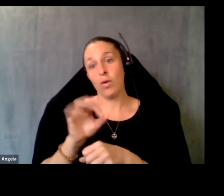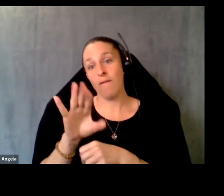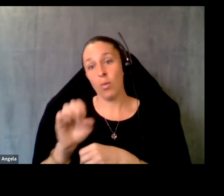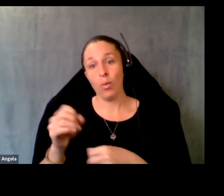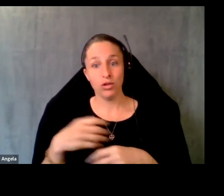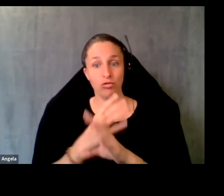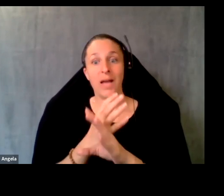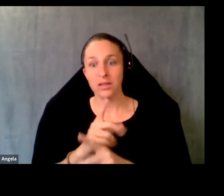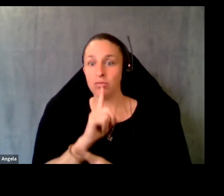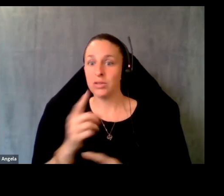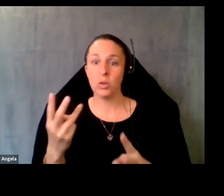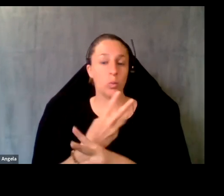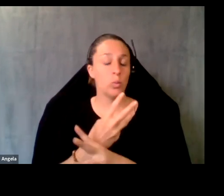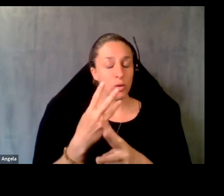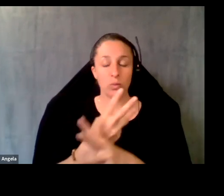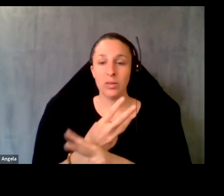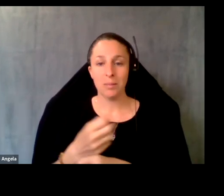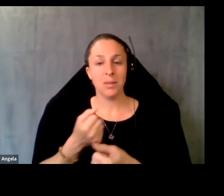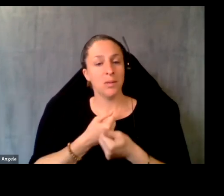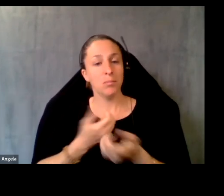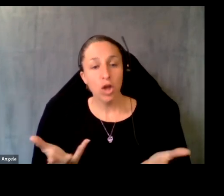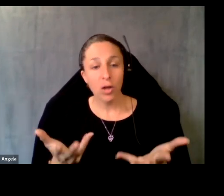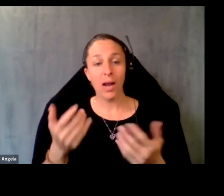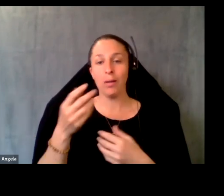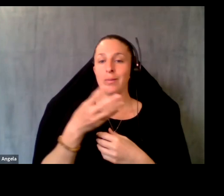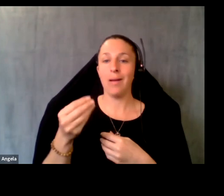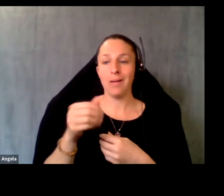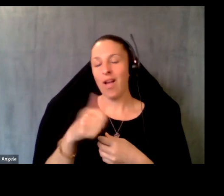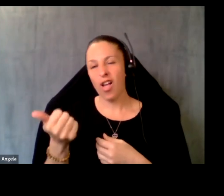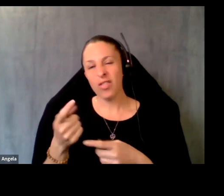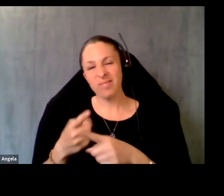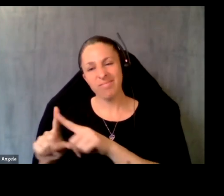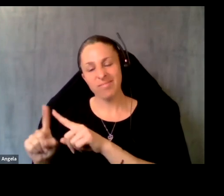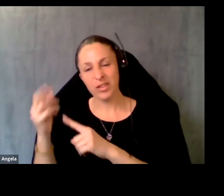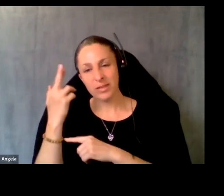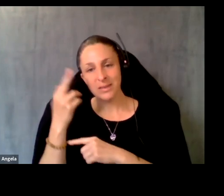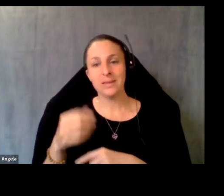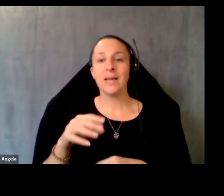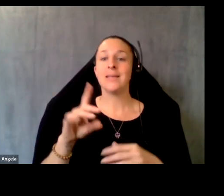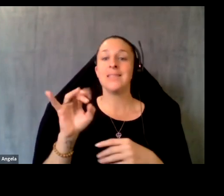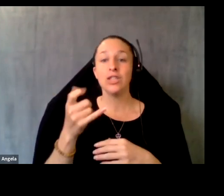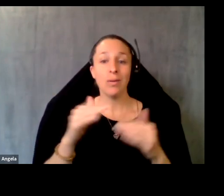due to burnout, and many other factors and digital inequities prevent us from using,